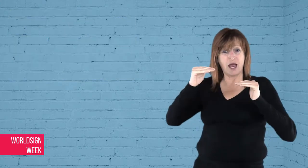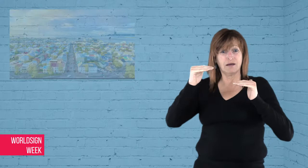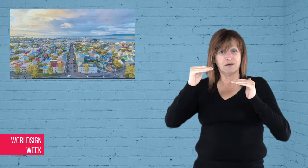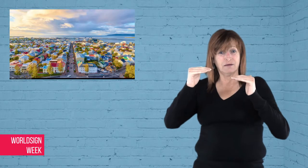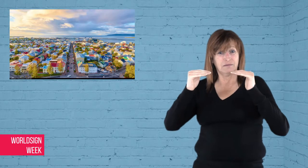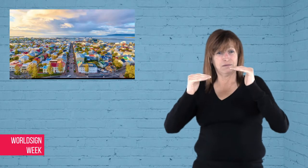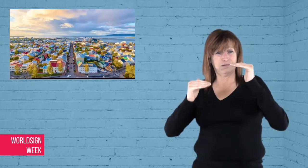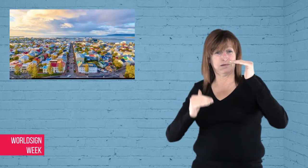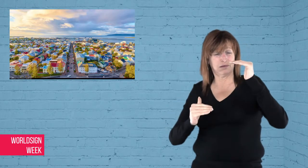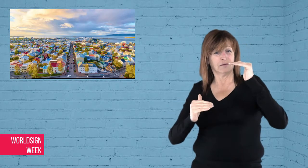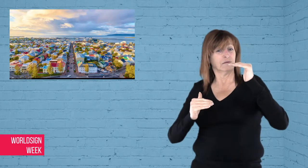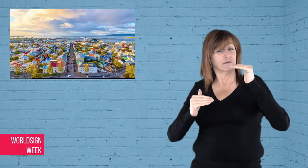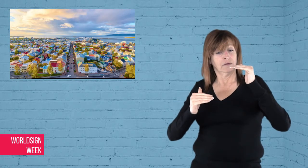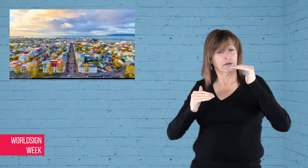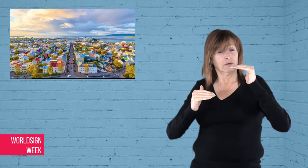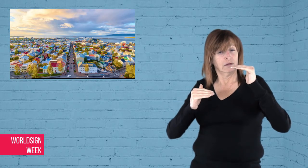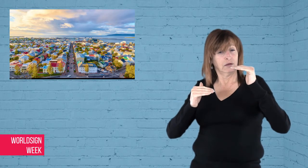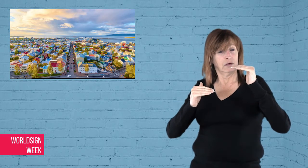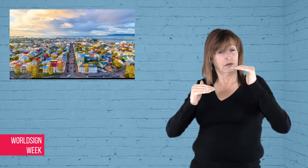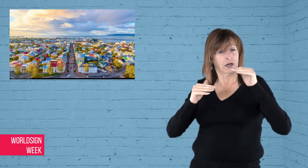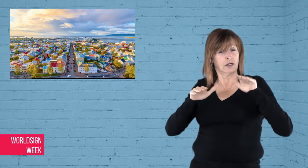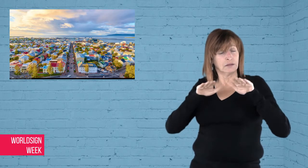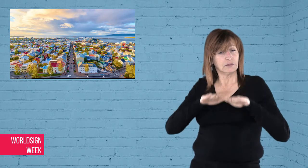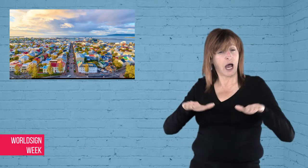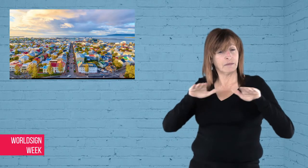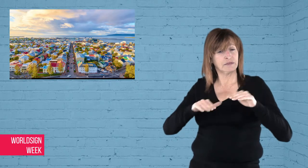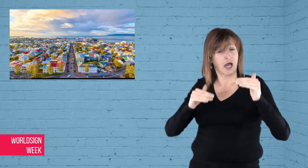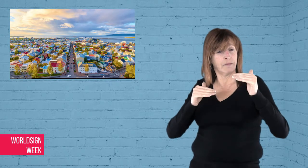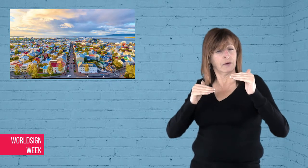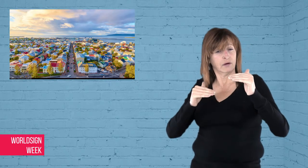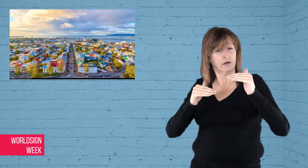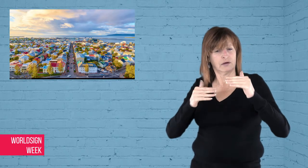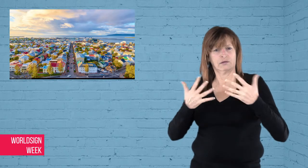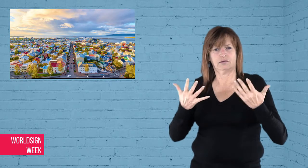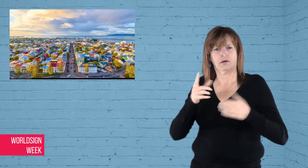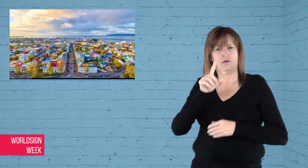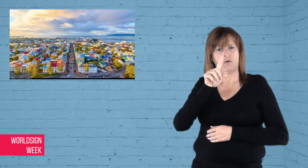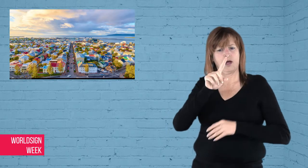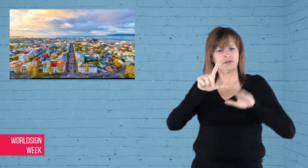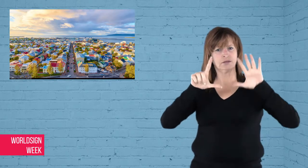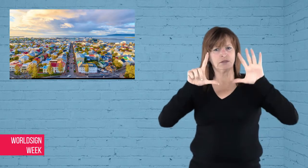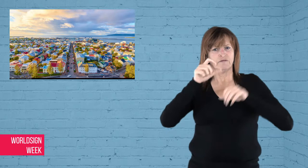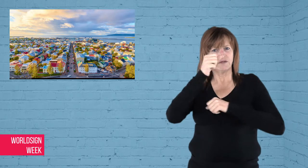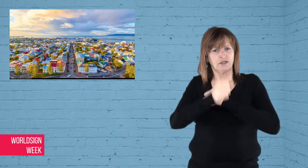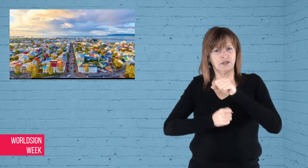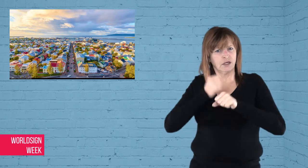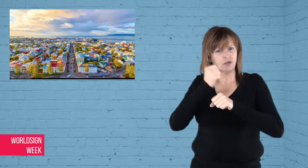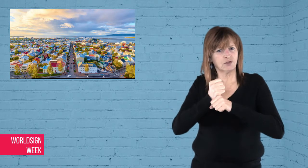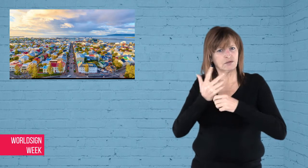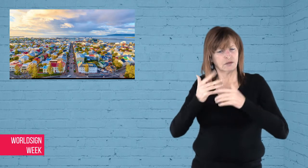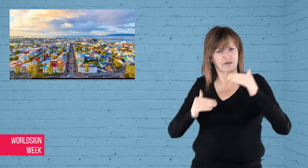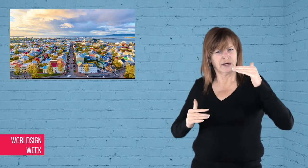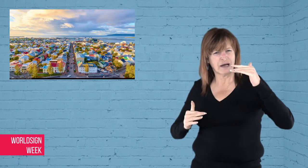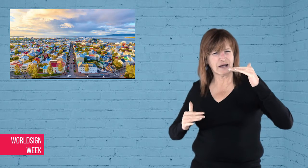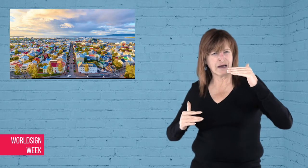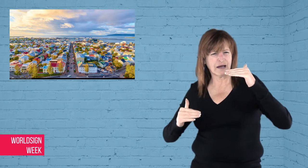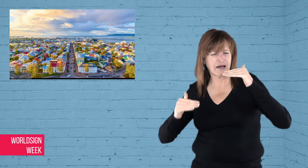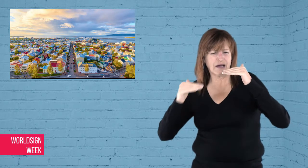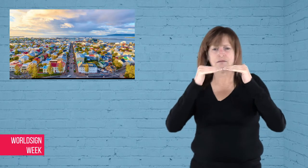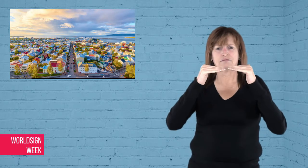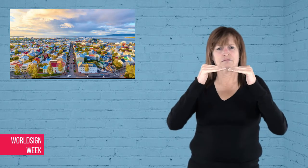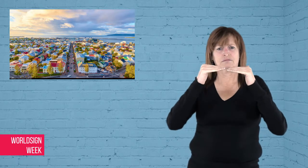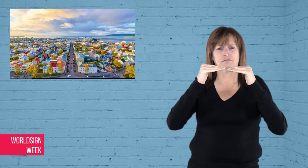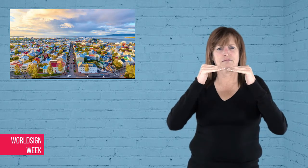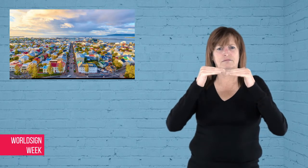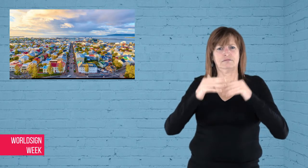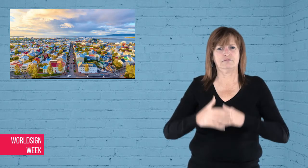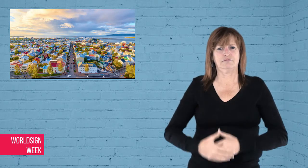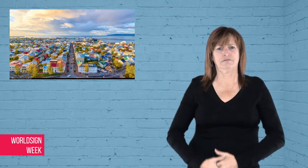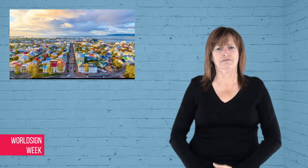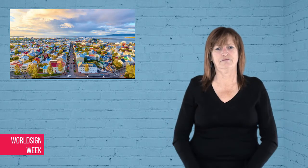would take 170 years to close the gap!